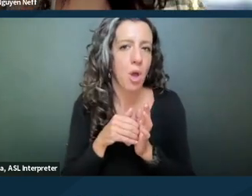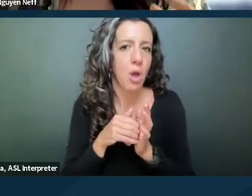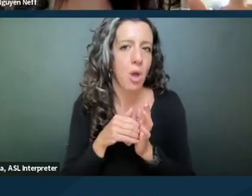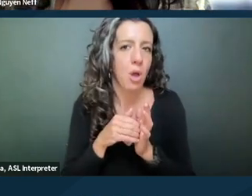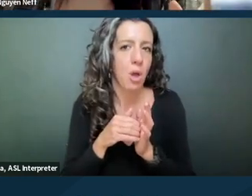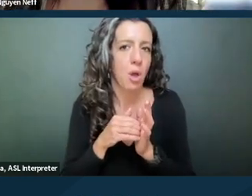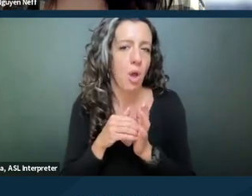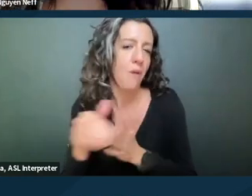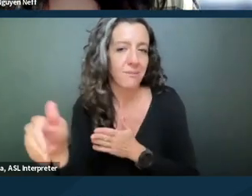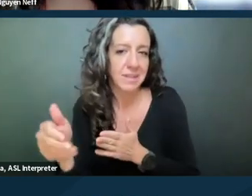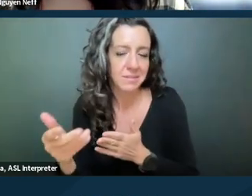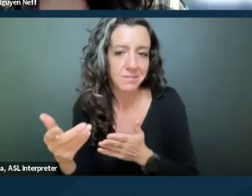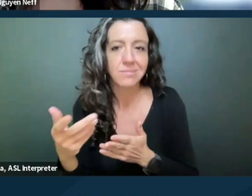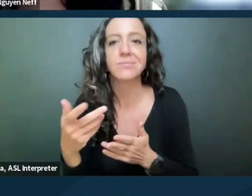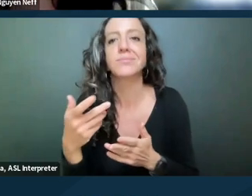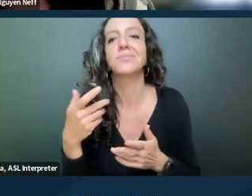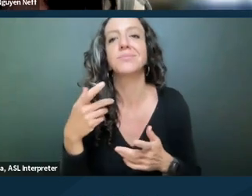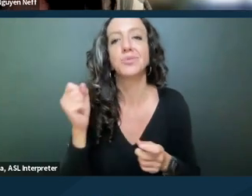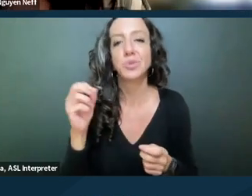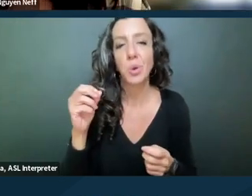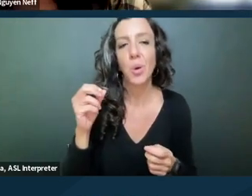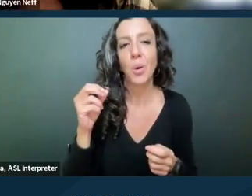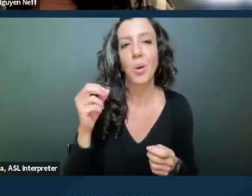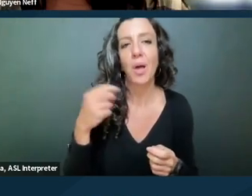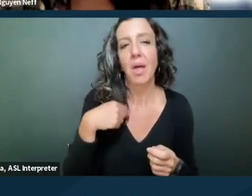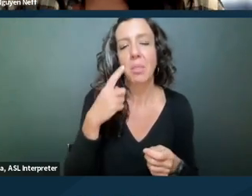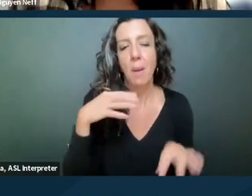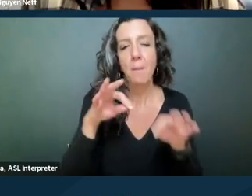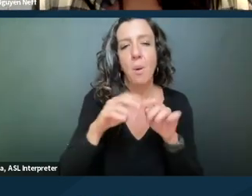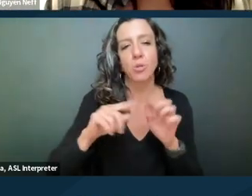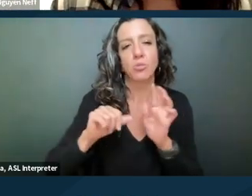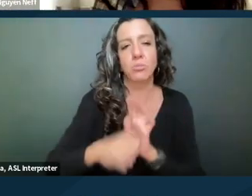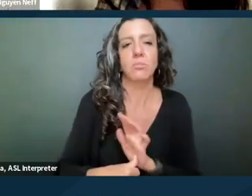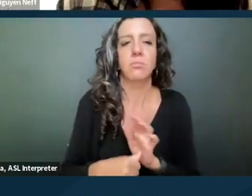less often in trainings and stuff like that. So I thought it'd be an important thing to kind of make people aware of.